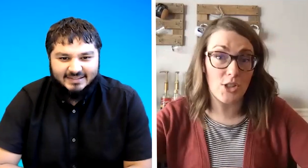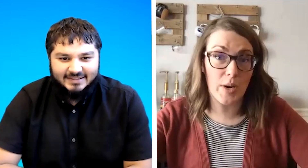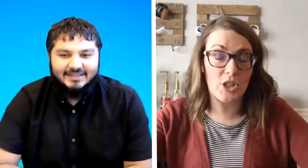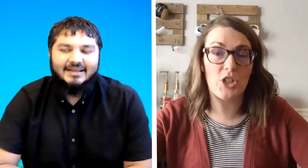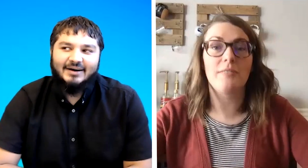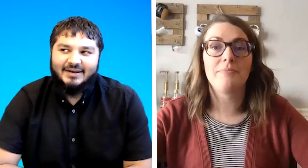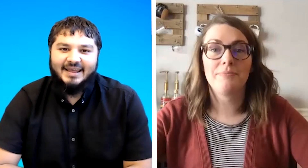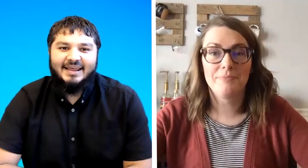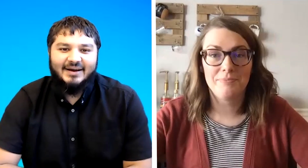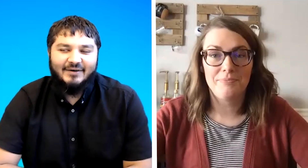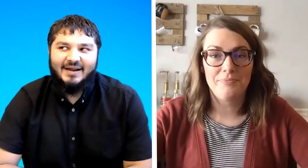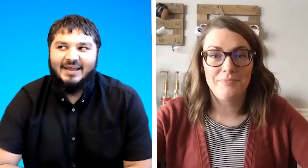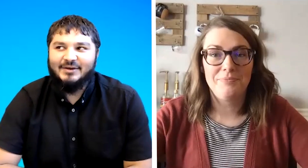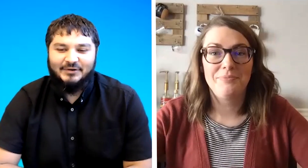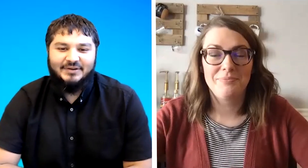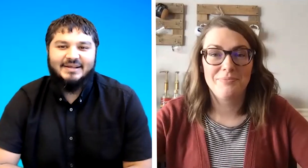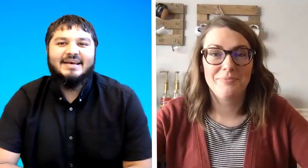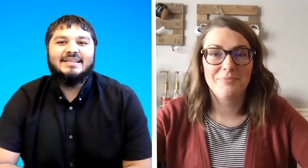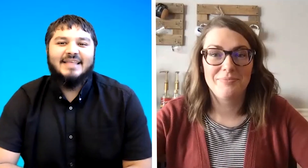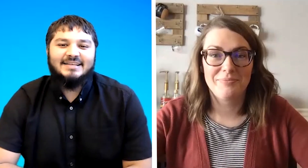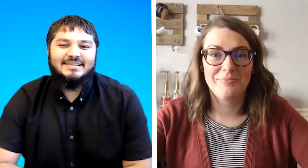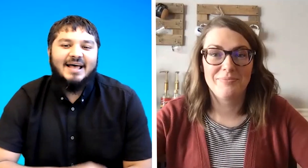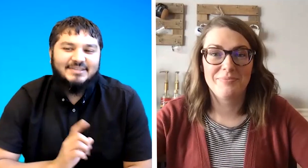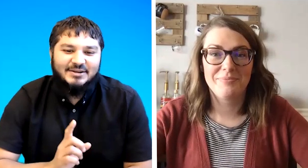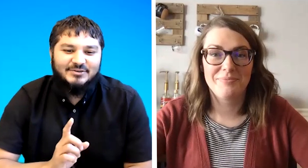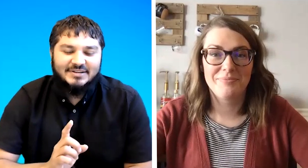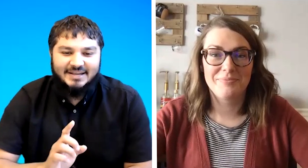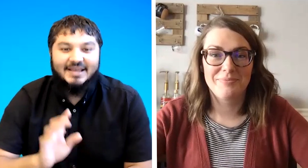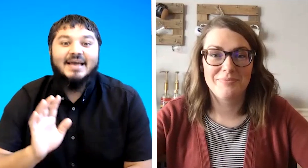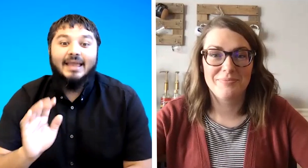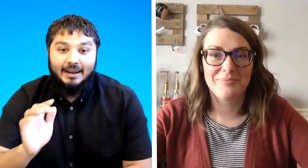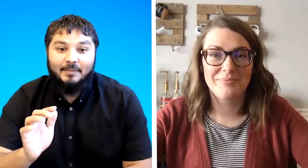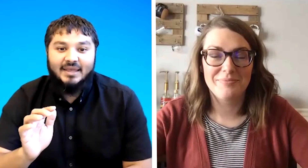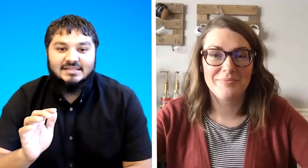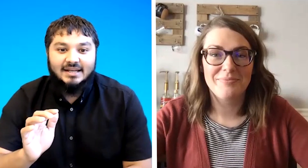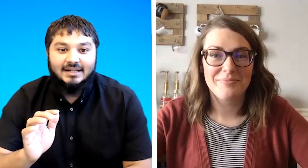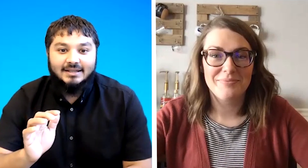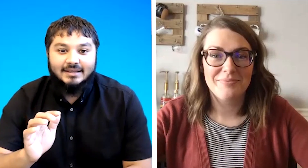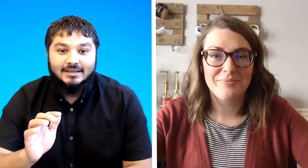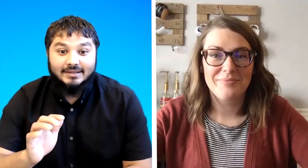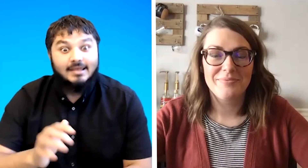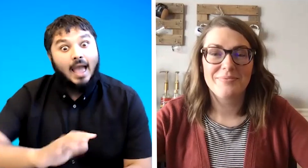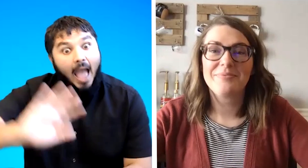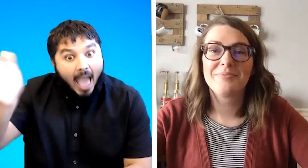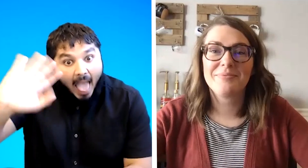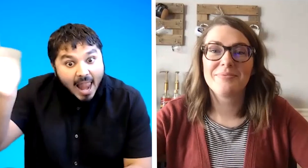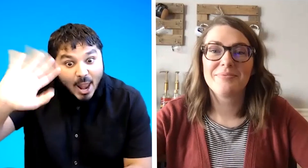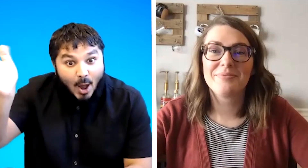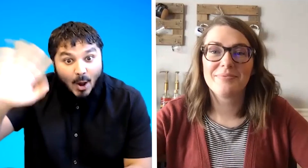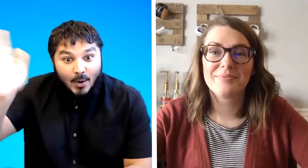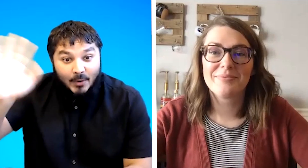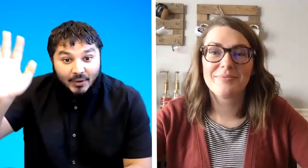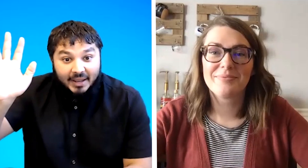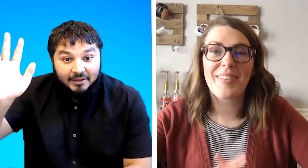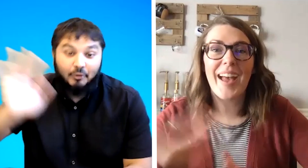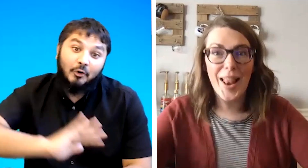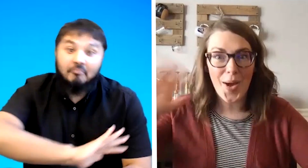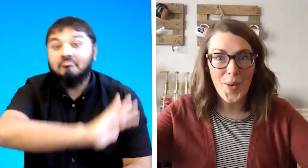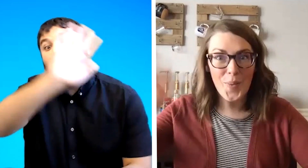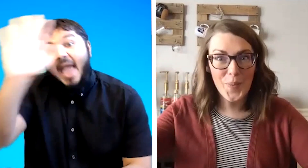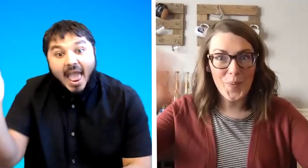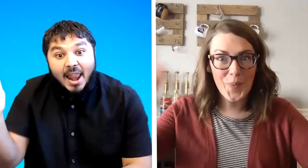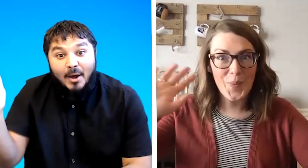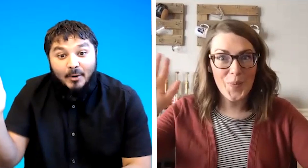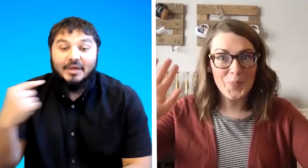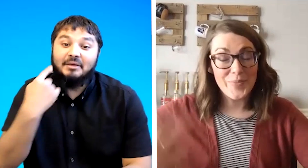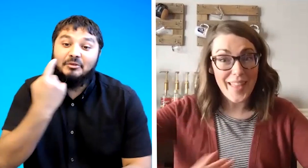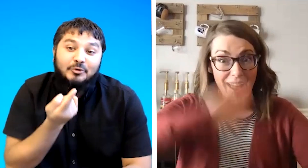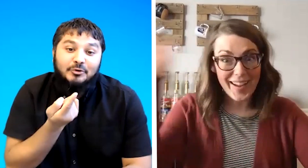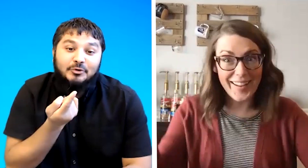question okay all right good that's that's interesting in bsn it's okay oh you could use